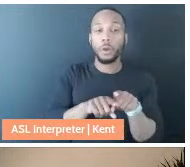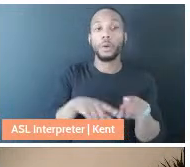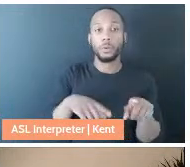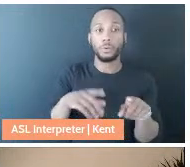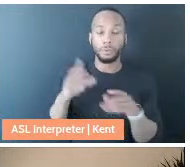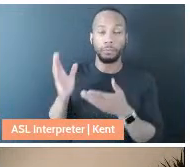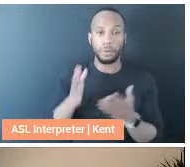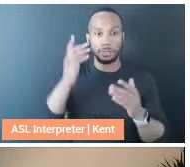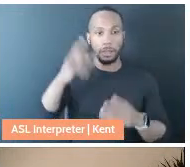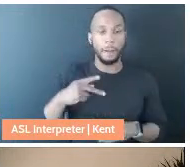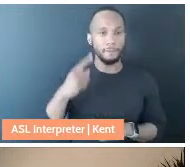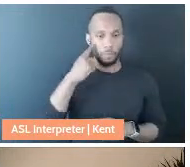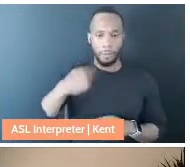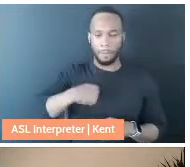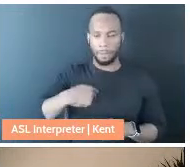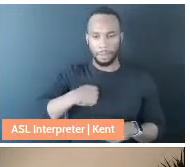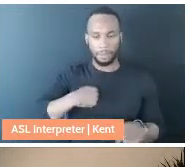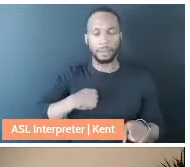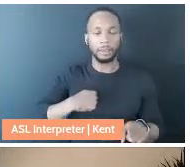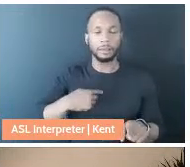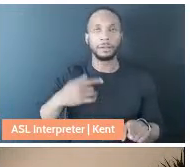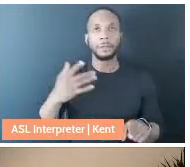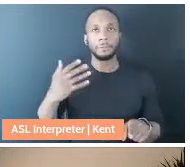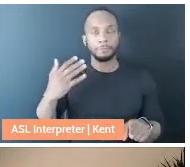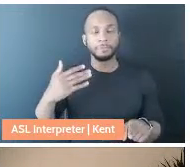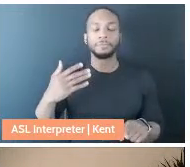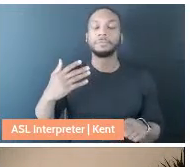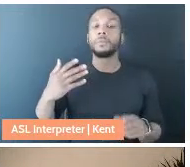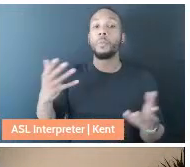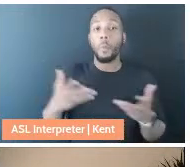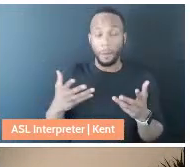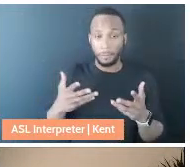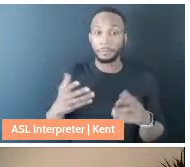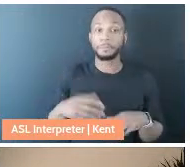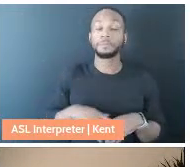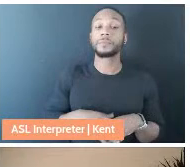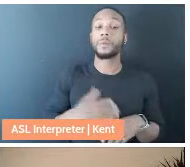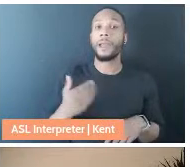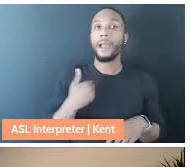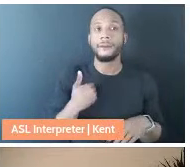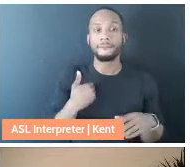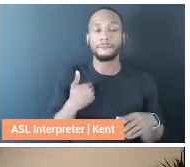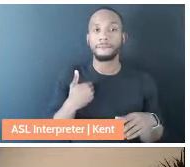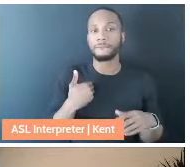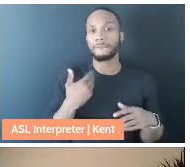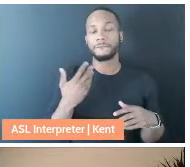for me the question also brought up for me, the fact that we have had a